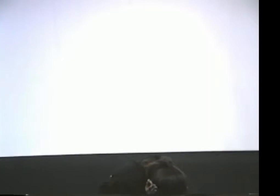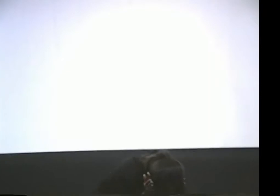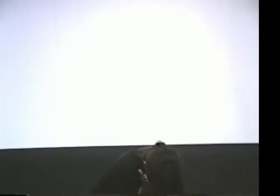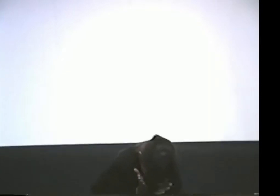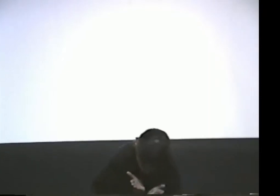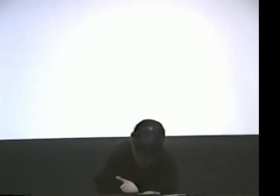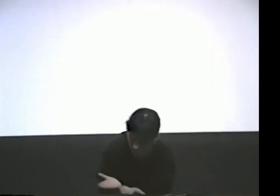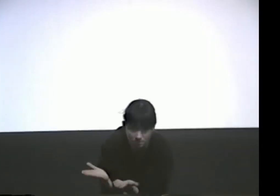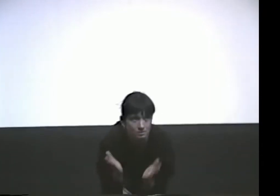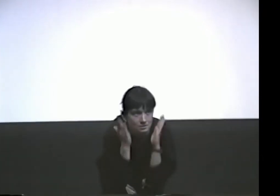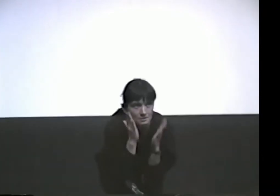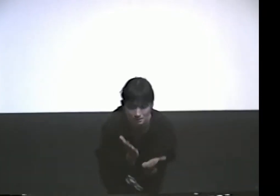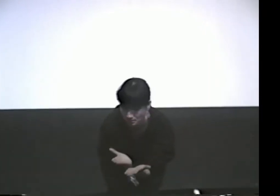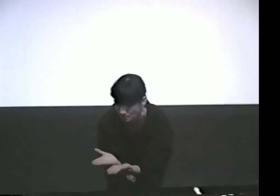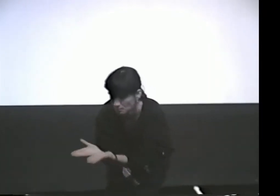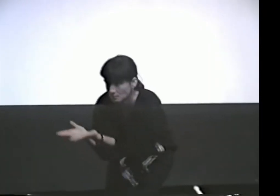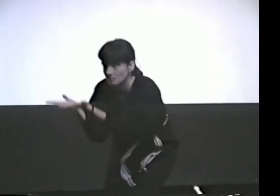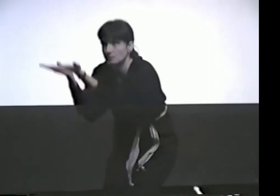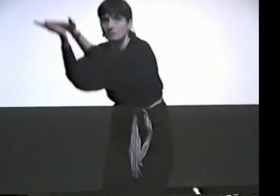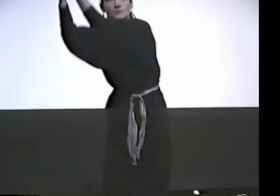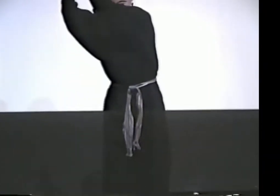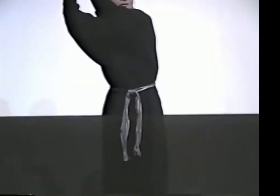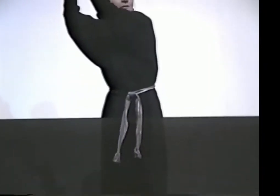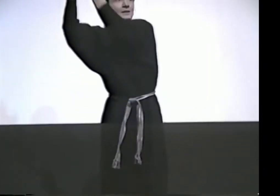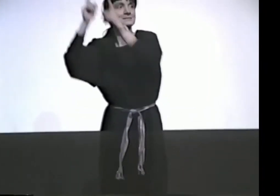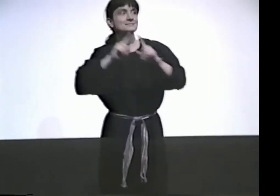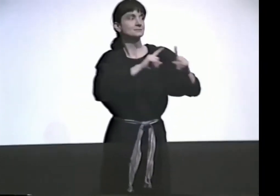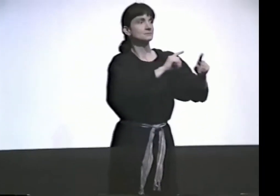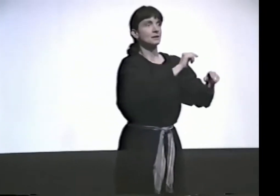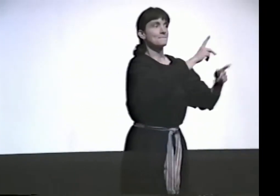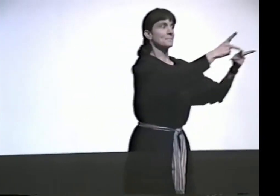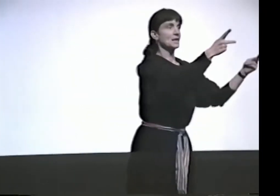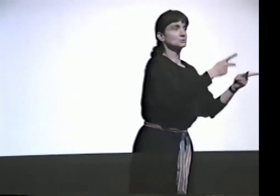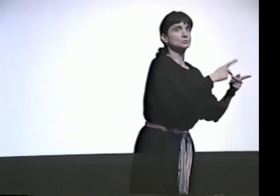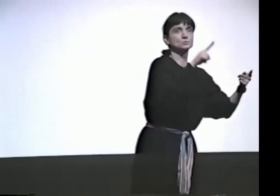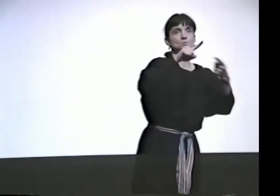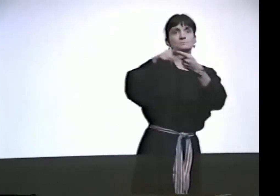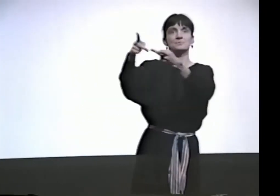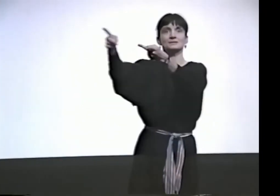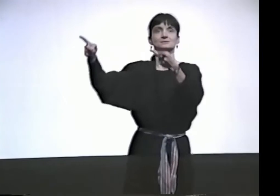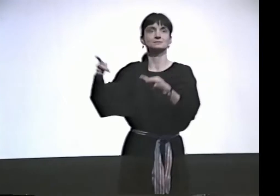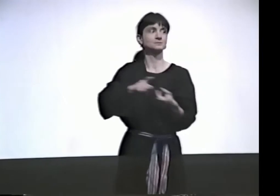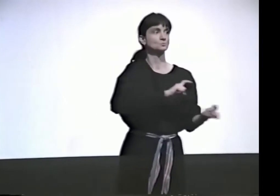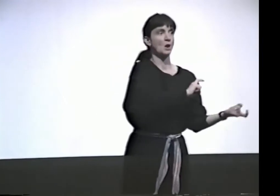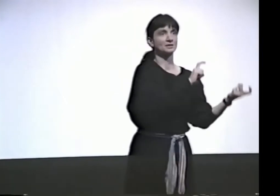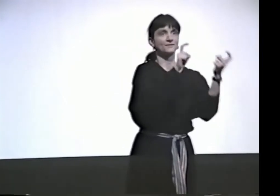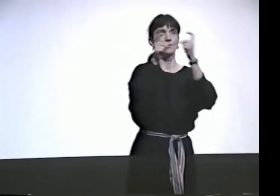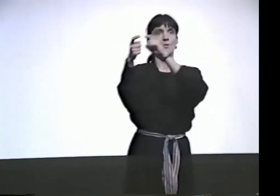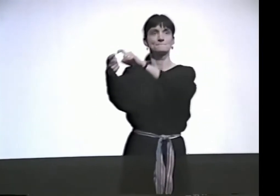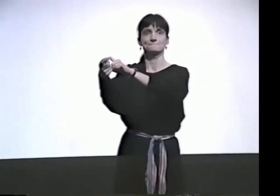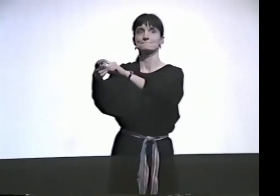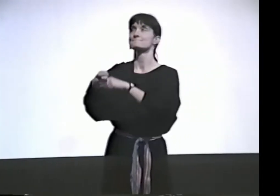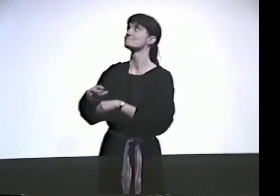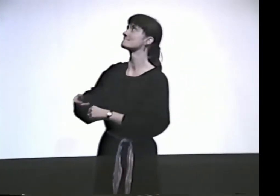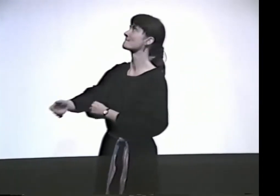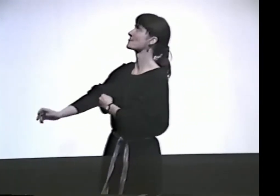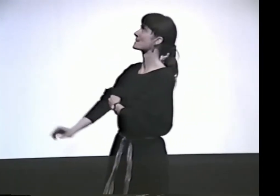AND I COVER MY EARS, MY EARS ARE COVERED WITH THE 5 HANDSHAPES, AND THEN I COME UP, AND I'M HOLDING THE COFFIN,